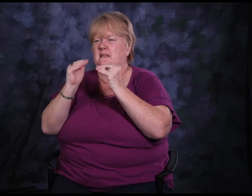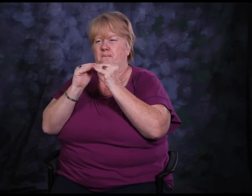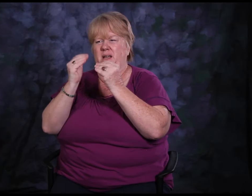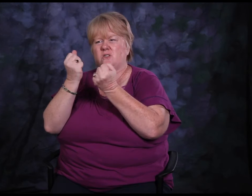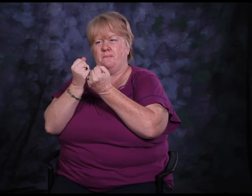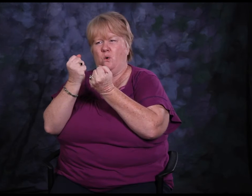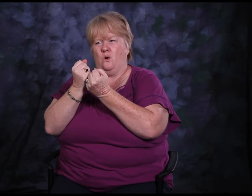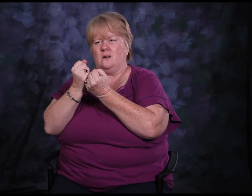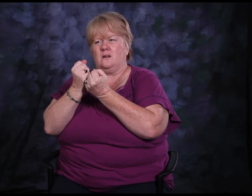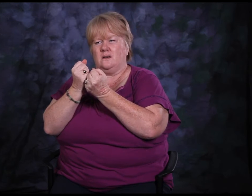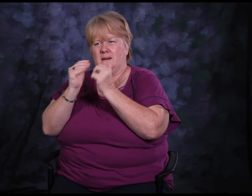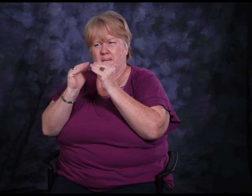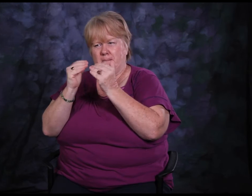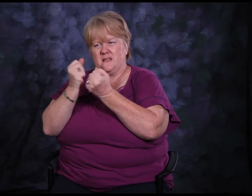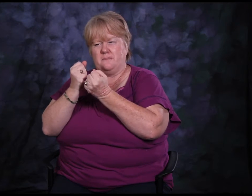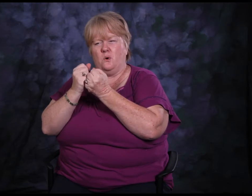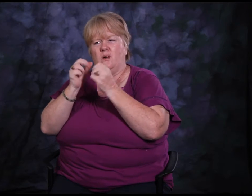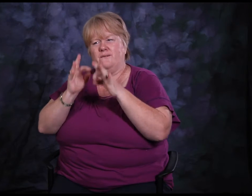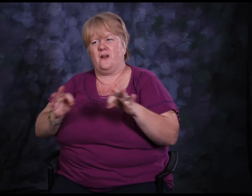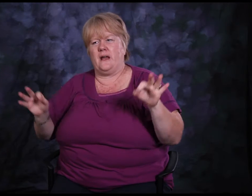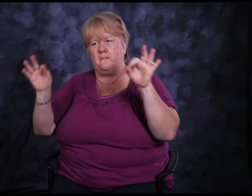peer support is invaluable.